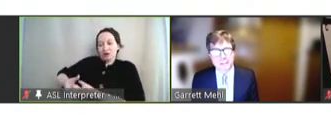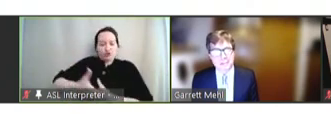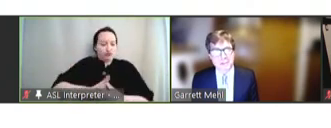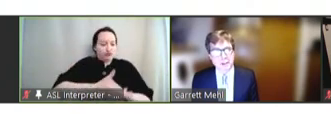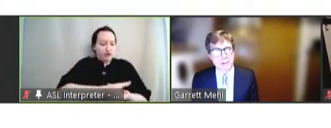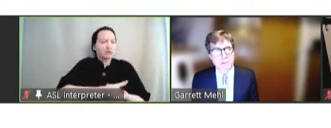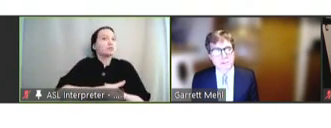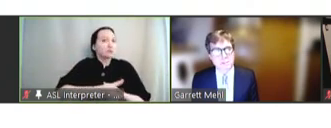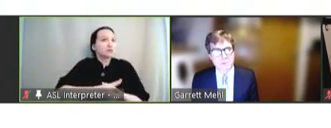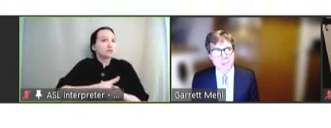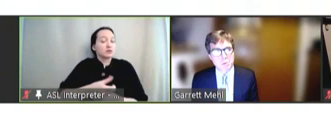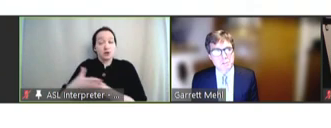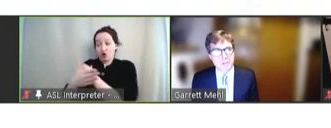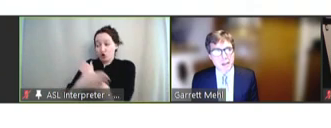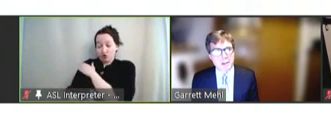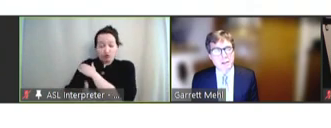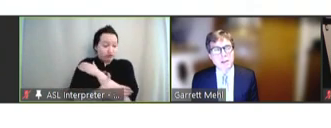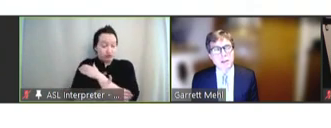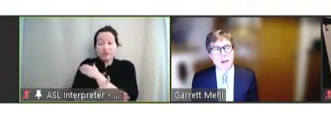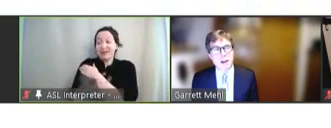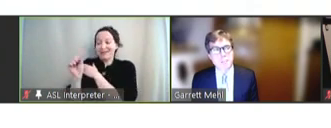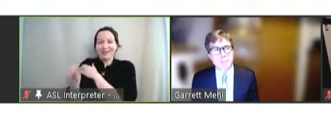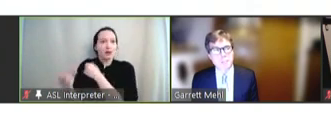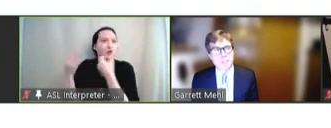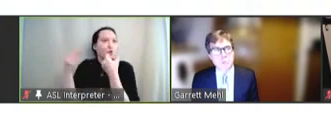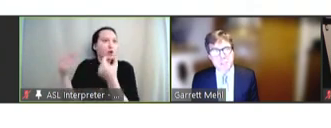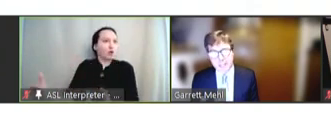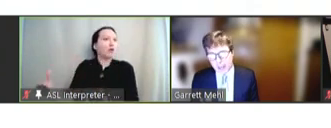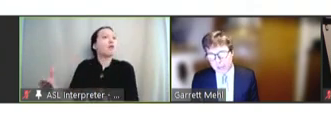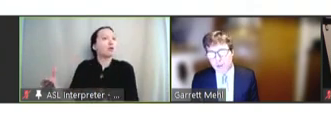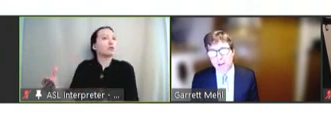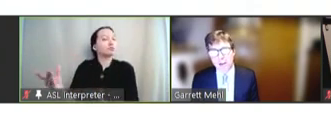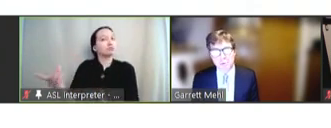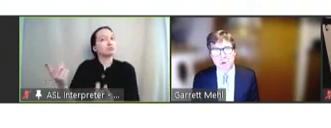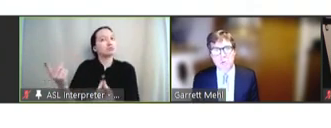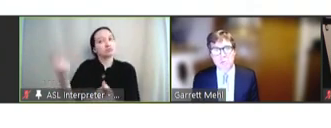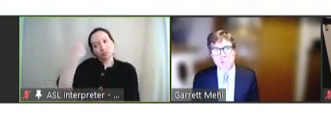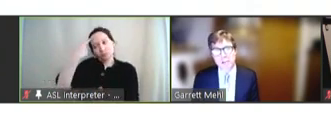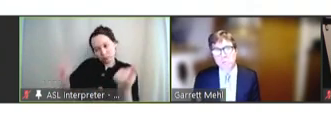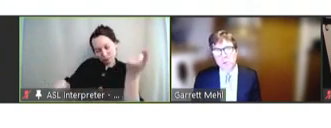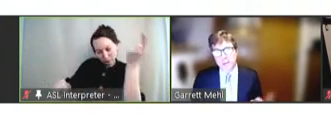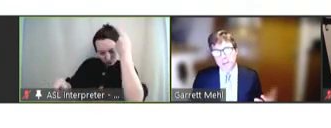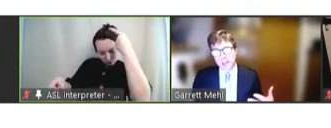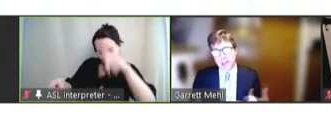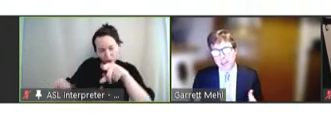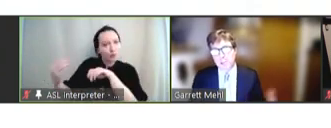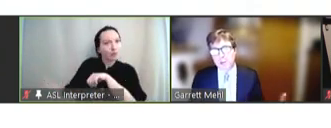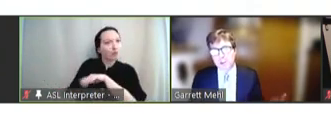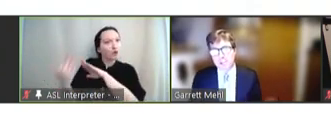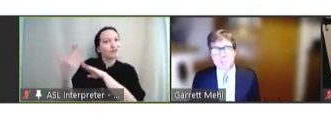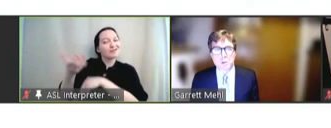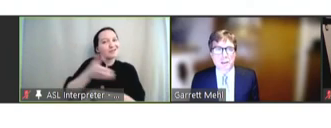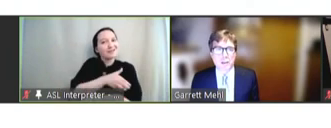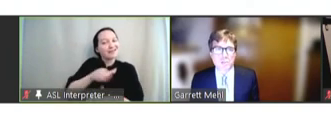the countries to be able to then put together an approach that would enable trust between countries